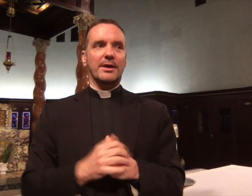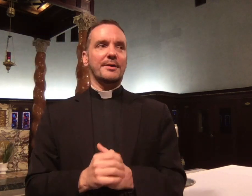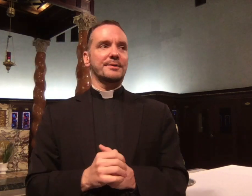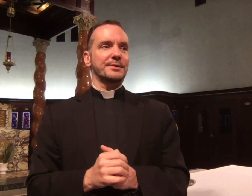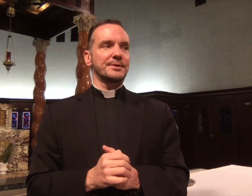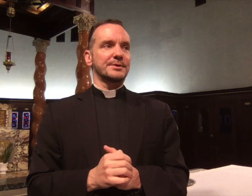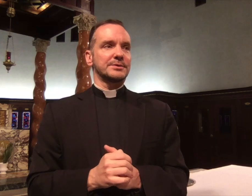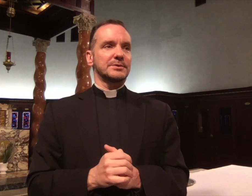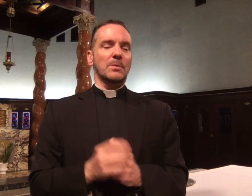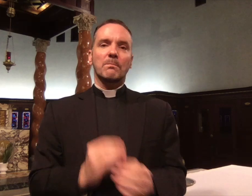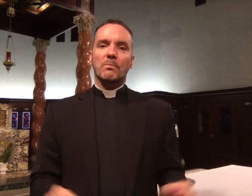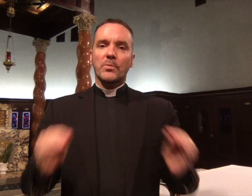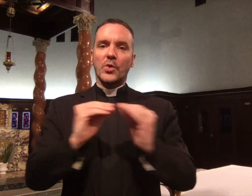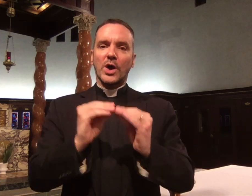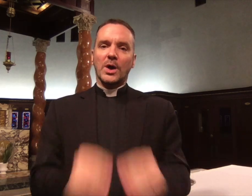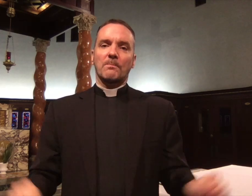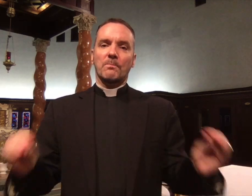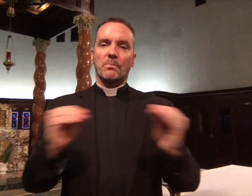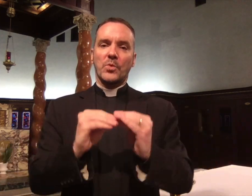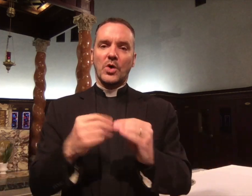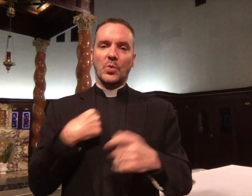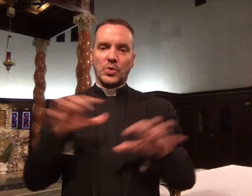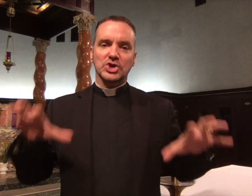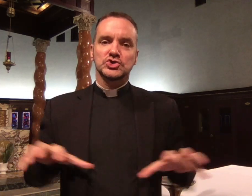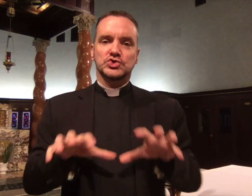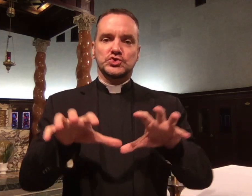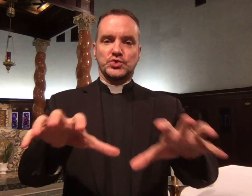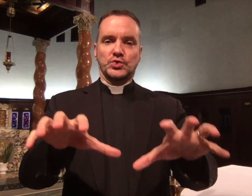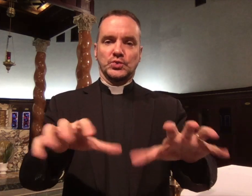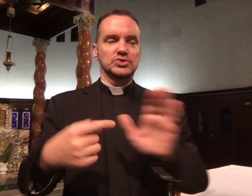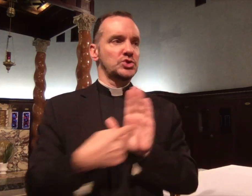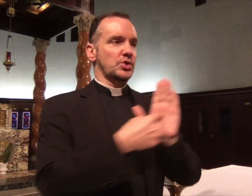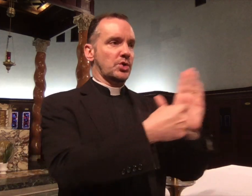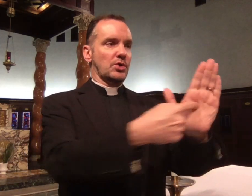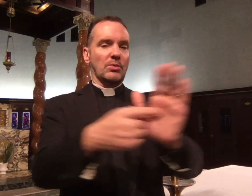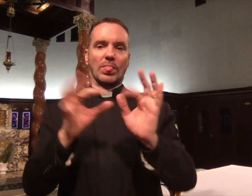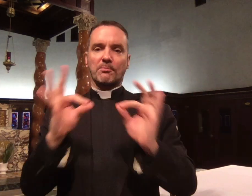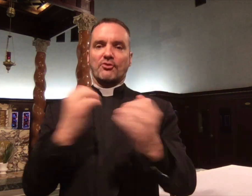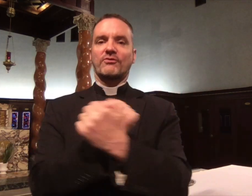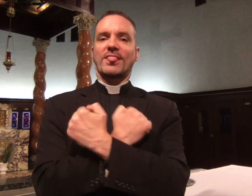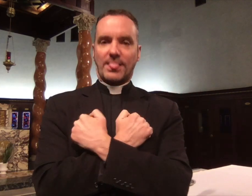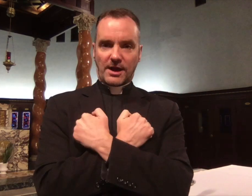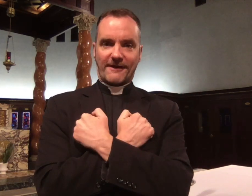That statement really hit me. The more that we can do to show perfect love, the more we will understand that